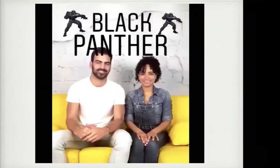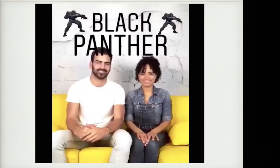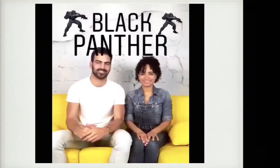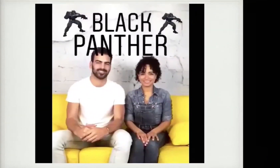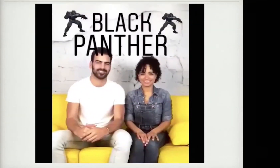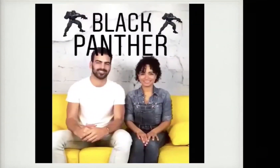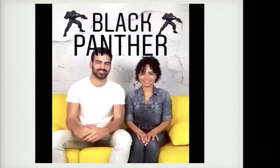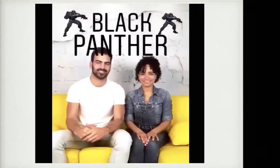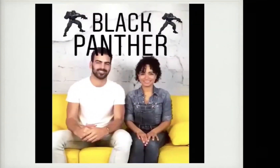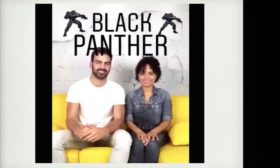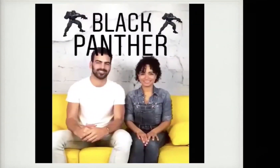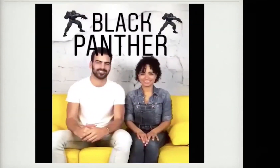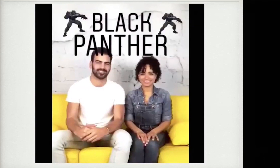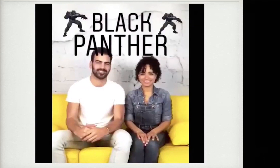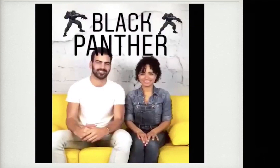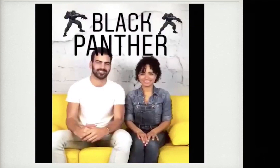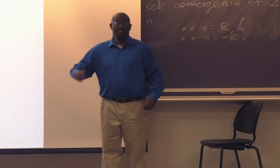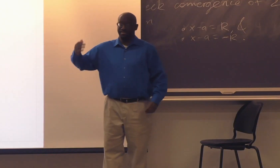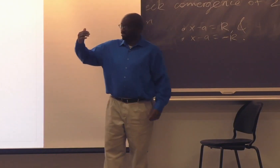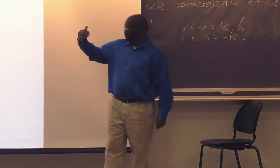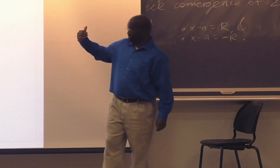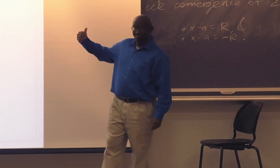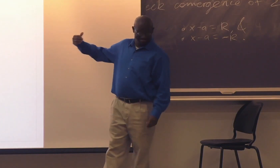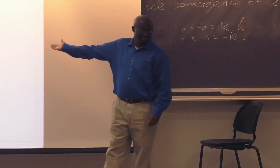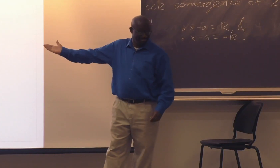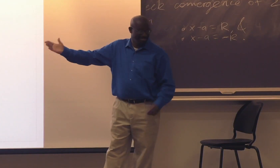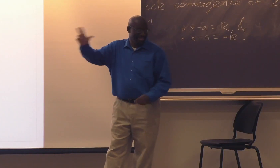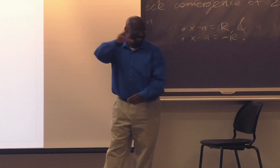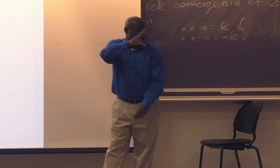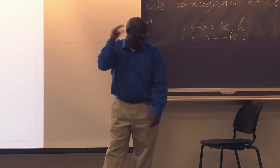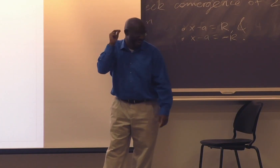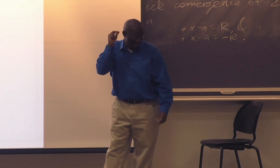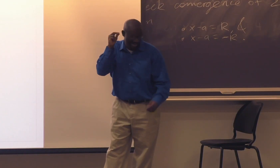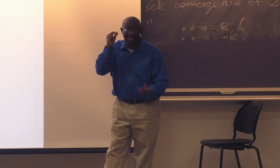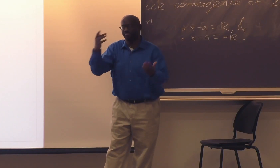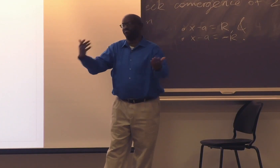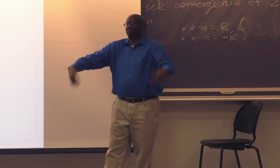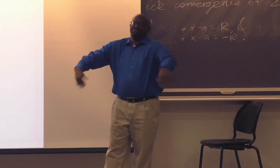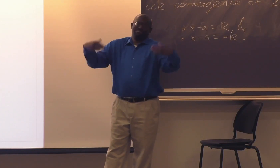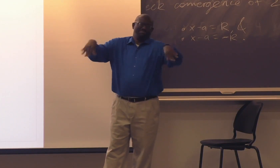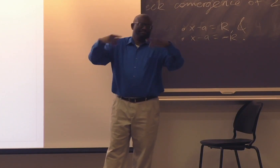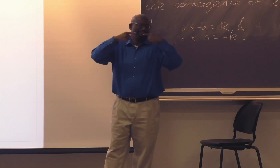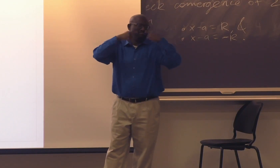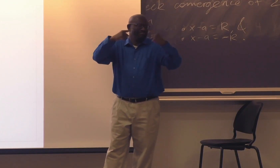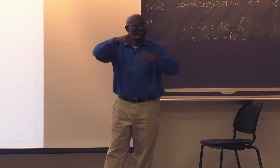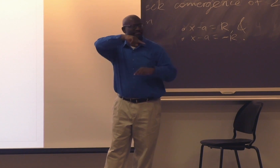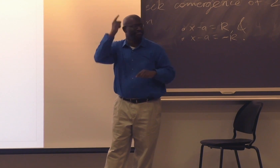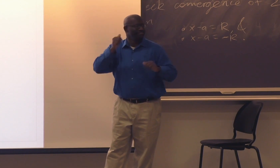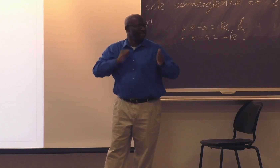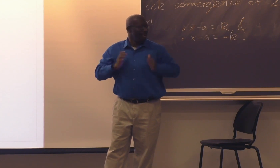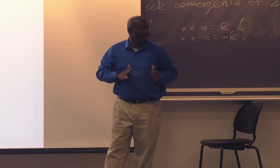So here we have Nyle, who is immensely